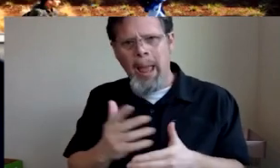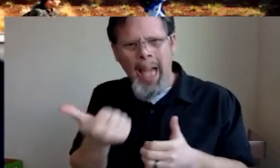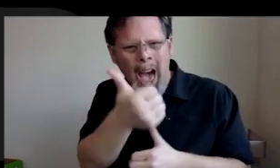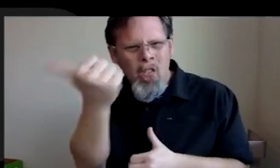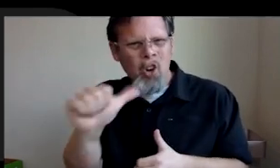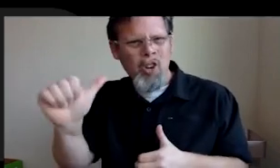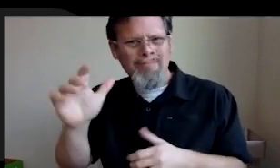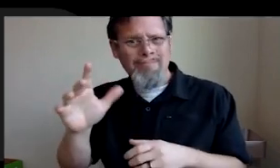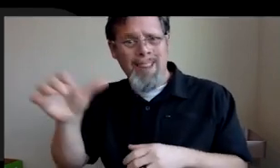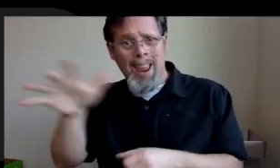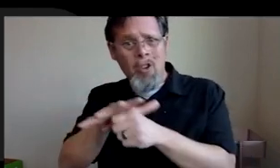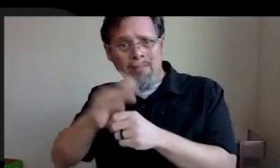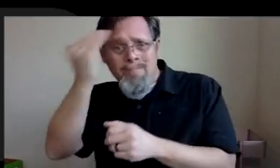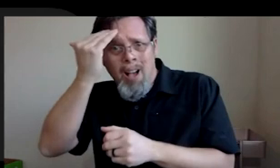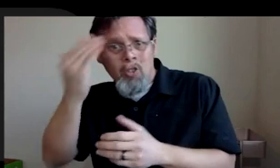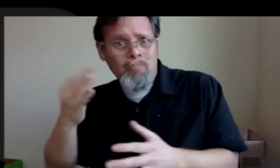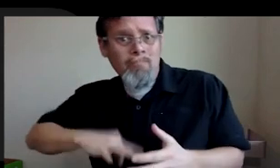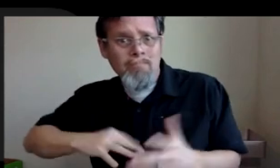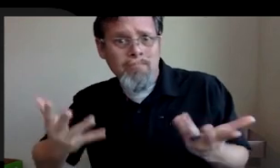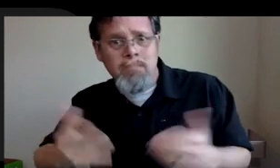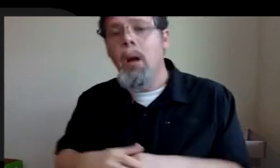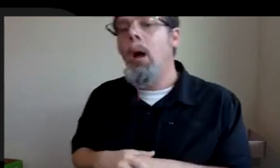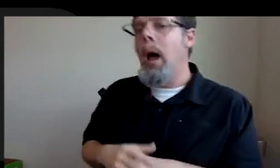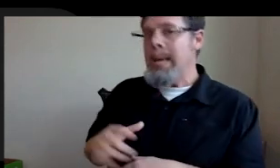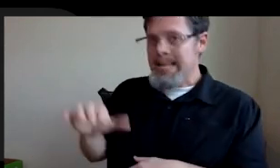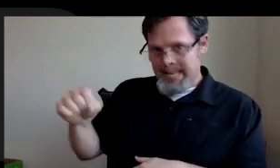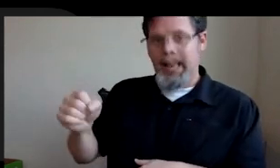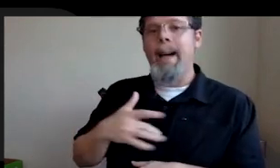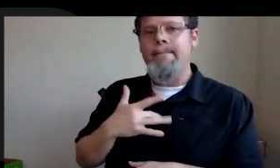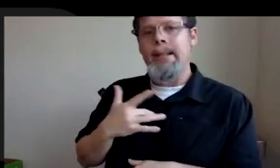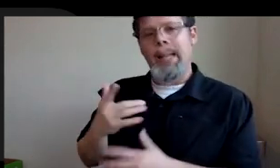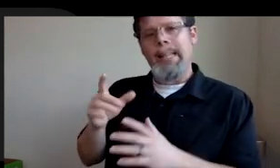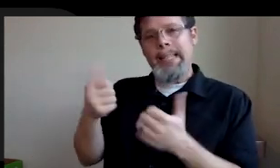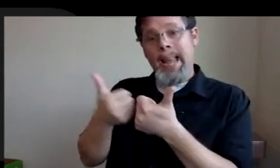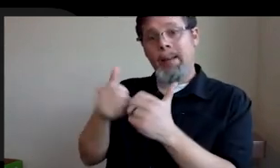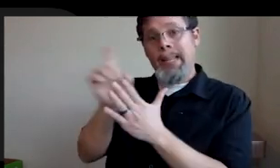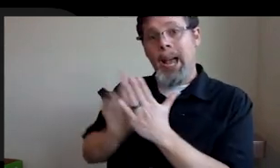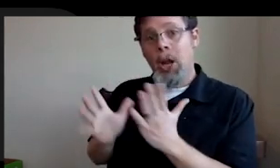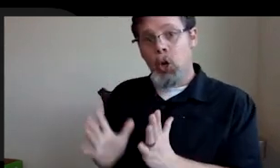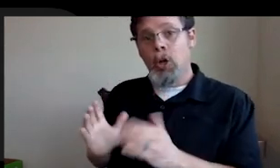Yes. So here's here's how I feel about being a game designer. I think the more life you can